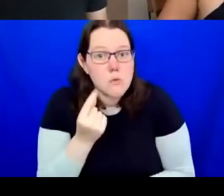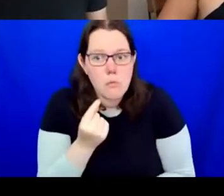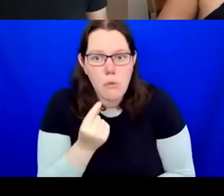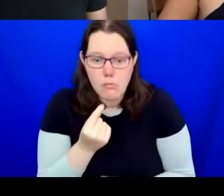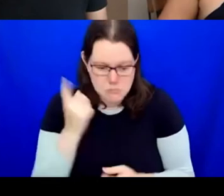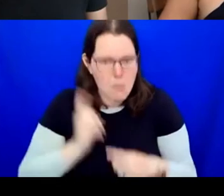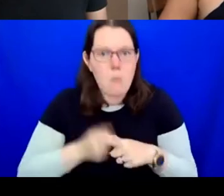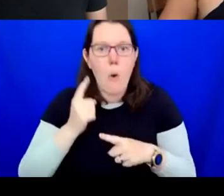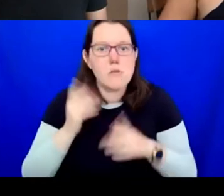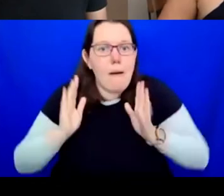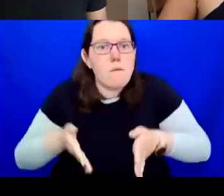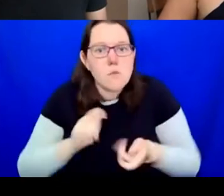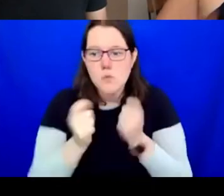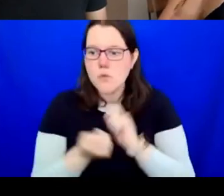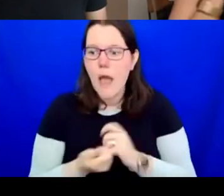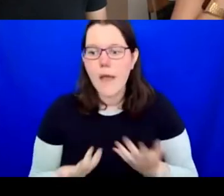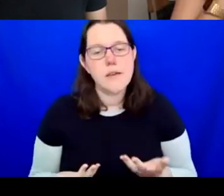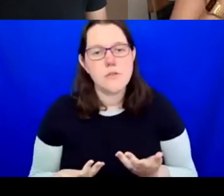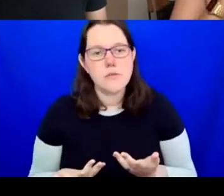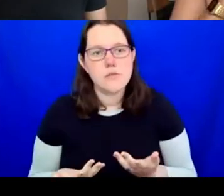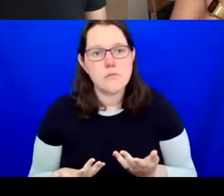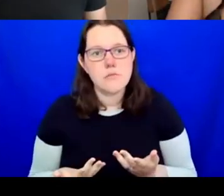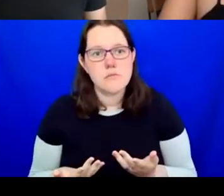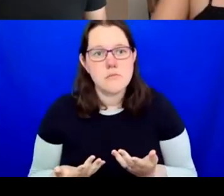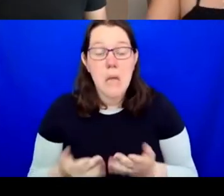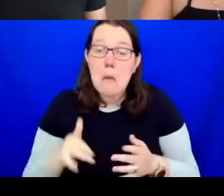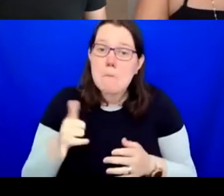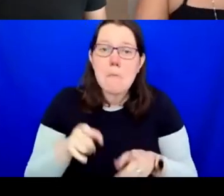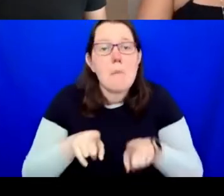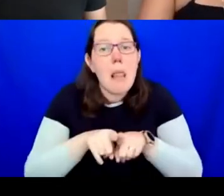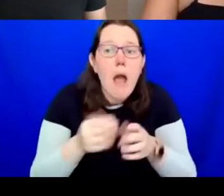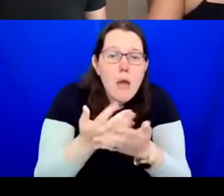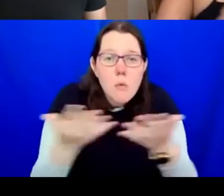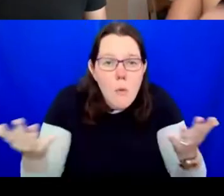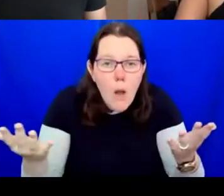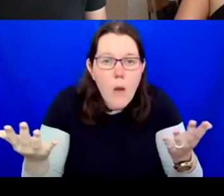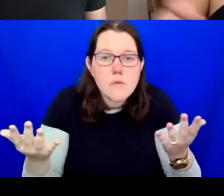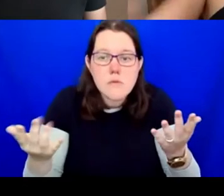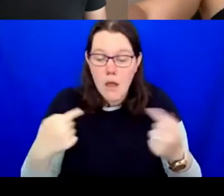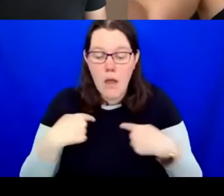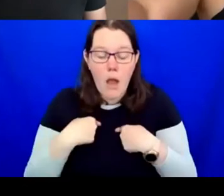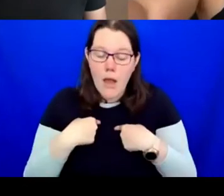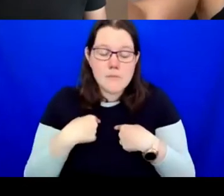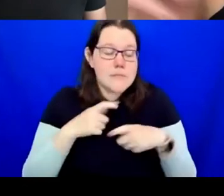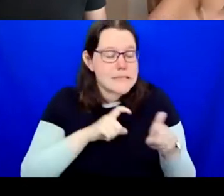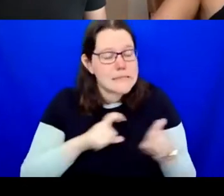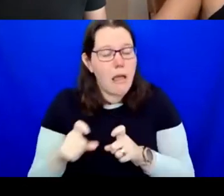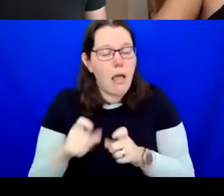Like many of you attending today possibly I am still operating on survival mode. There were times